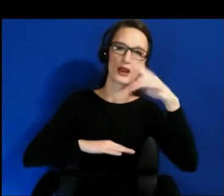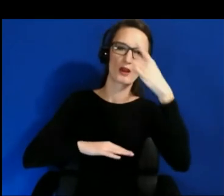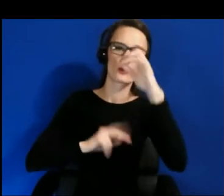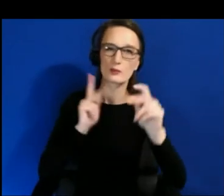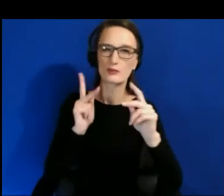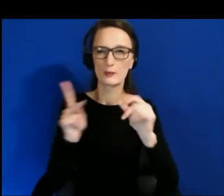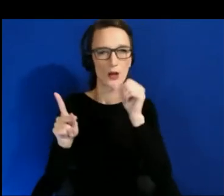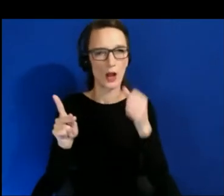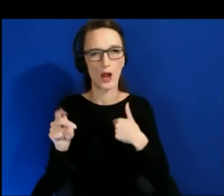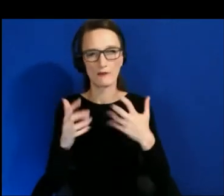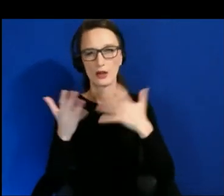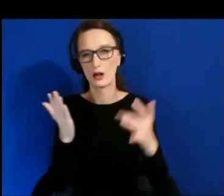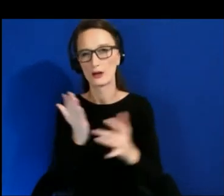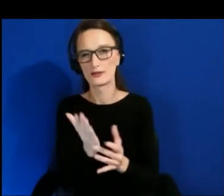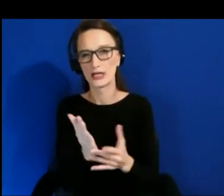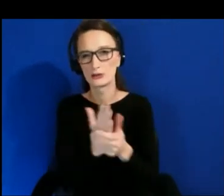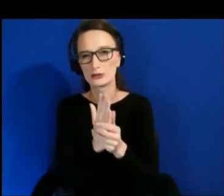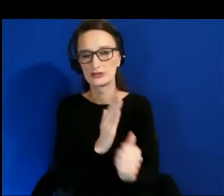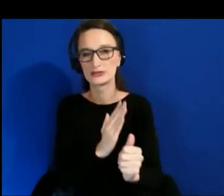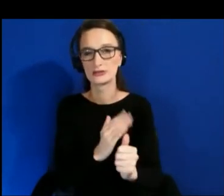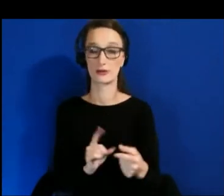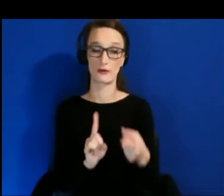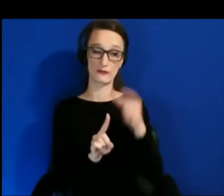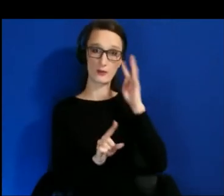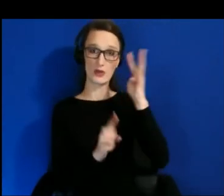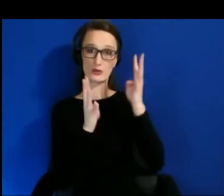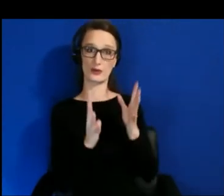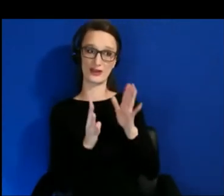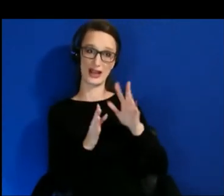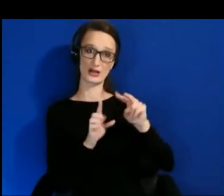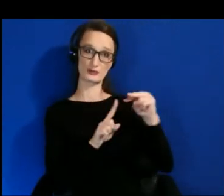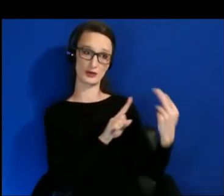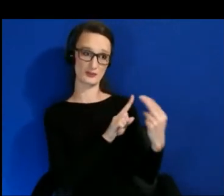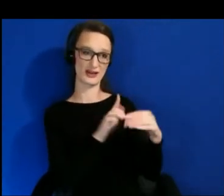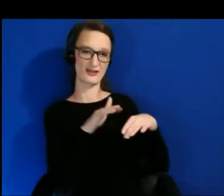From a creator side, accessibility is important as well.